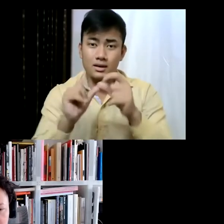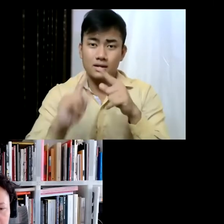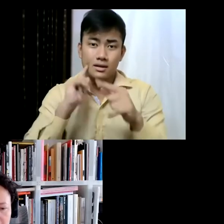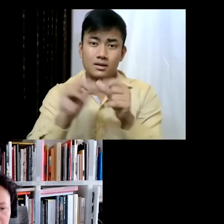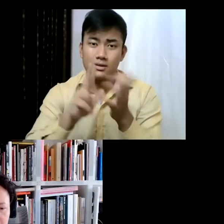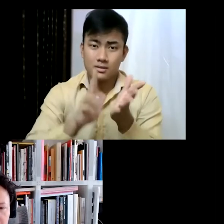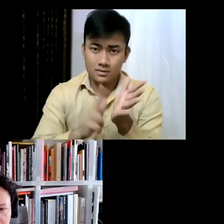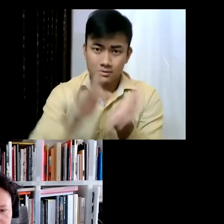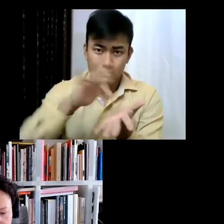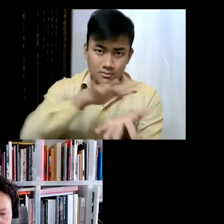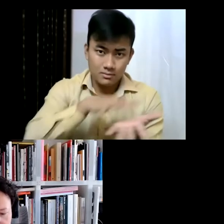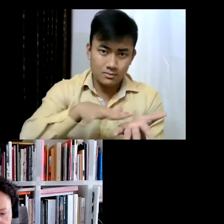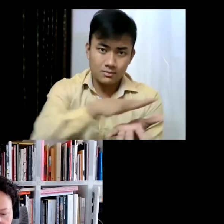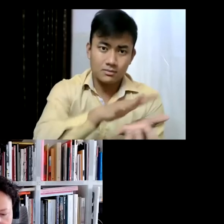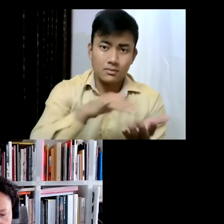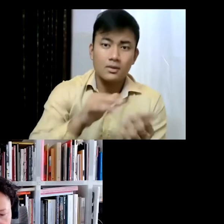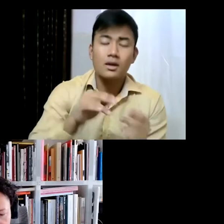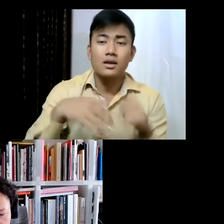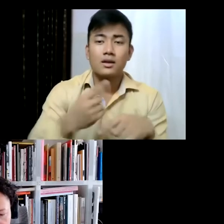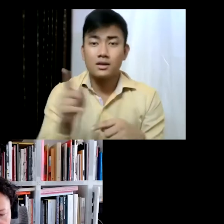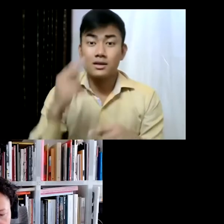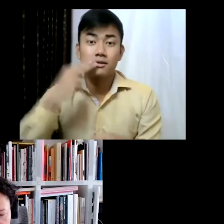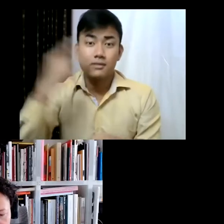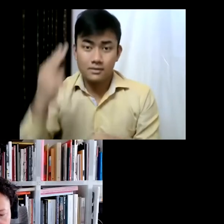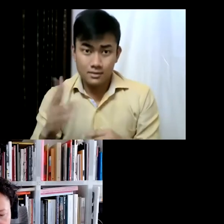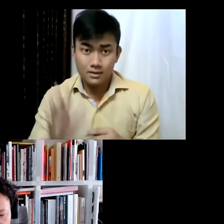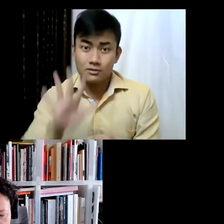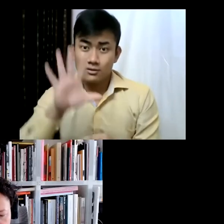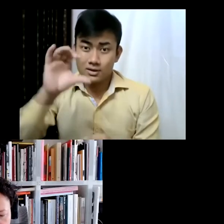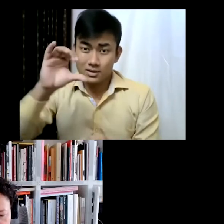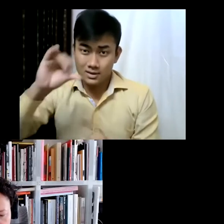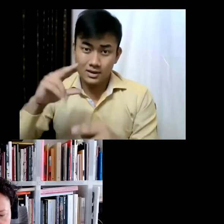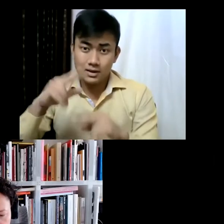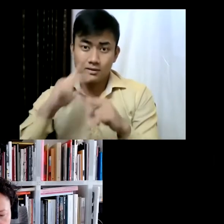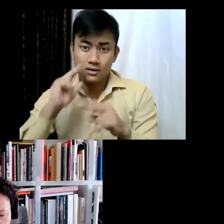She is now the Artistic Director of the 59th Biennale in Venice, that has been postponed by